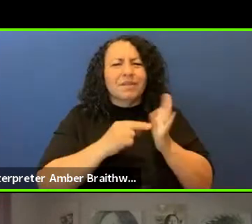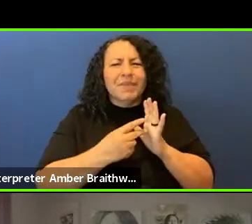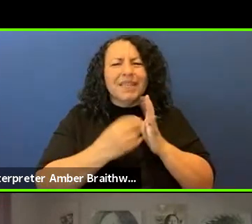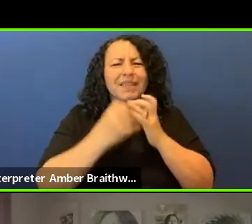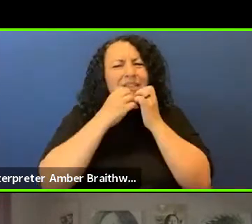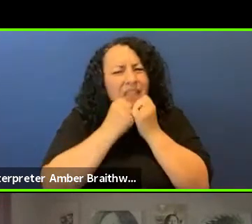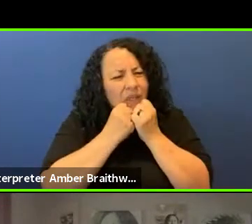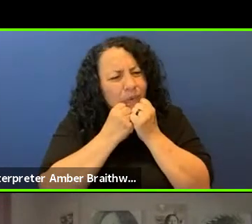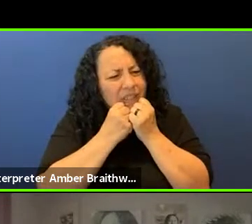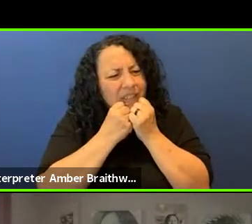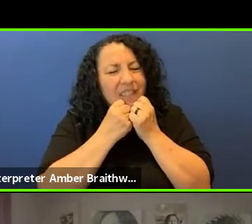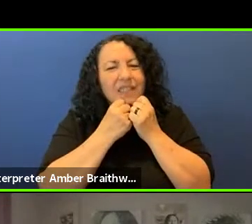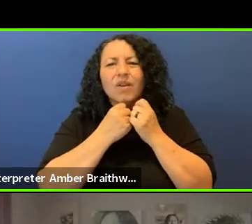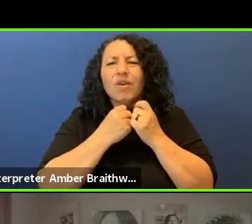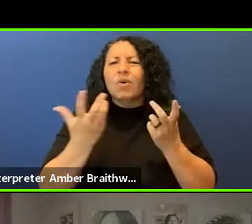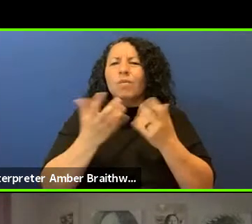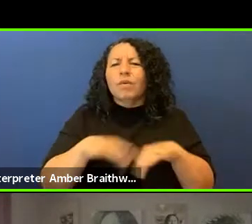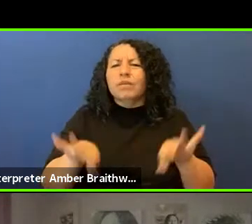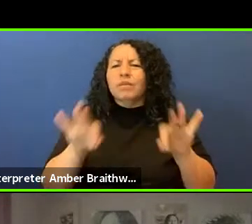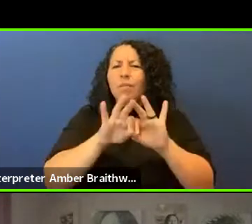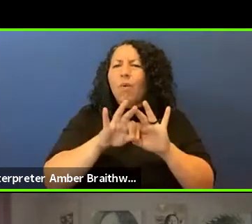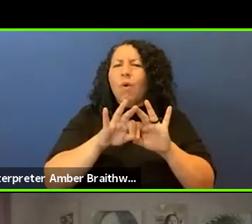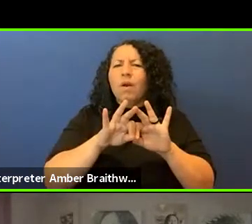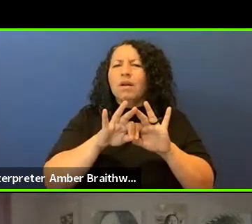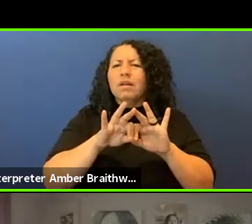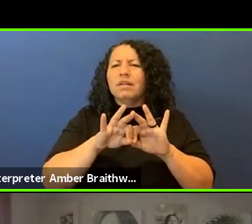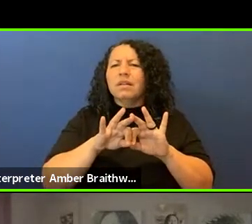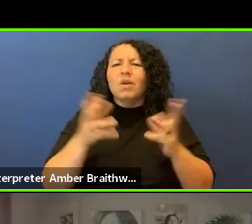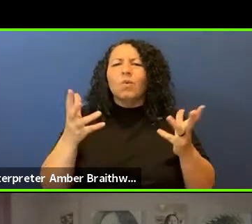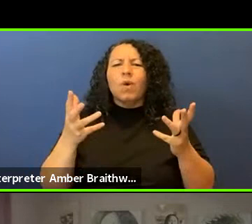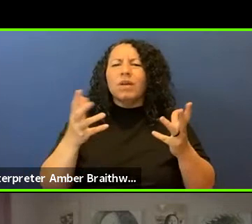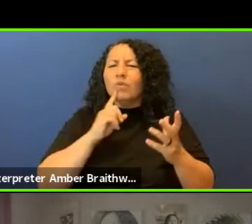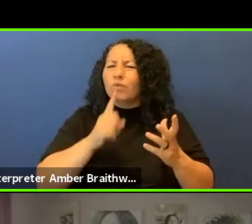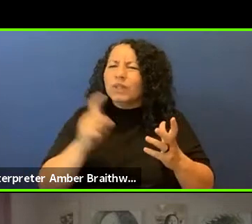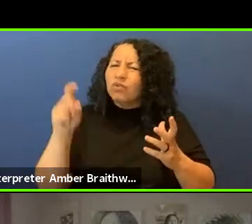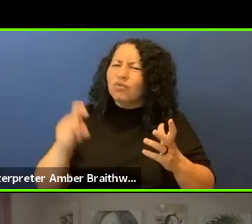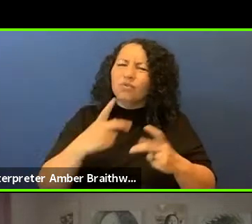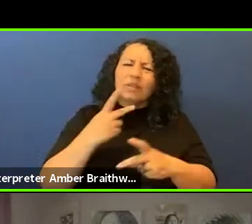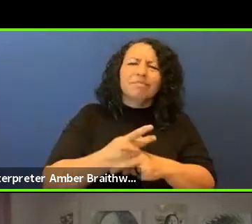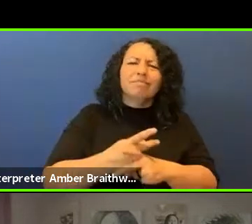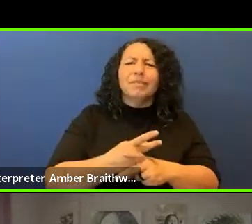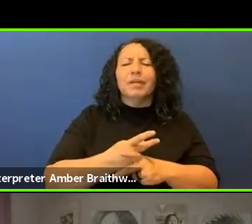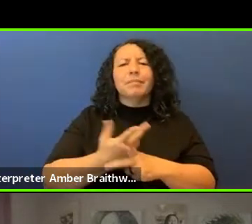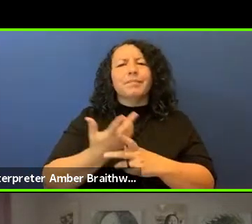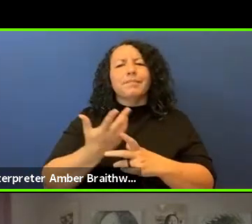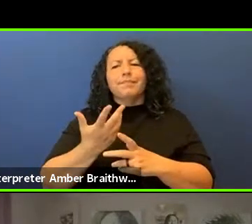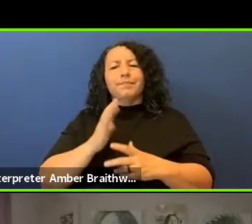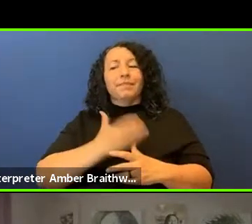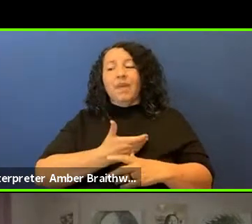what is important and valuable, and our original teachings and our